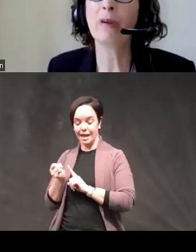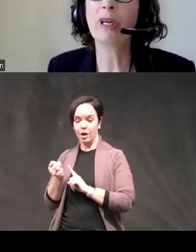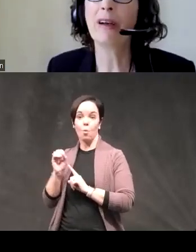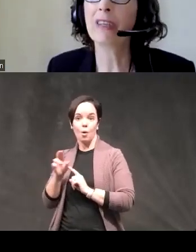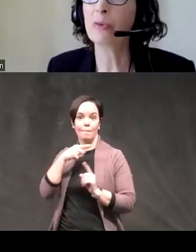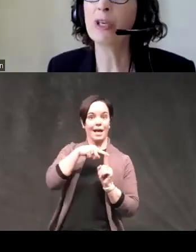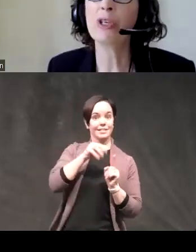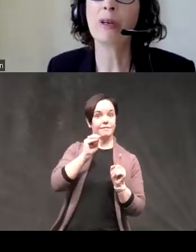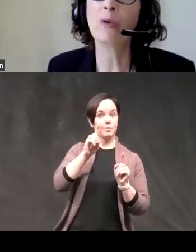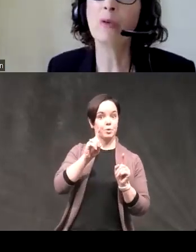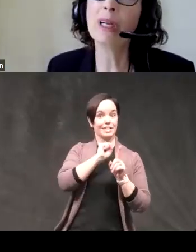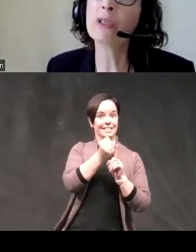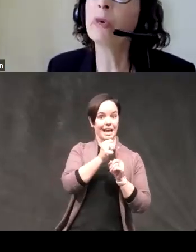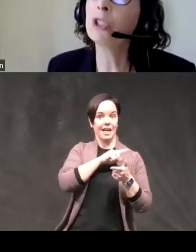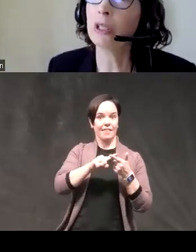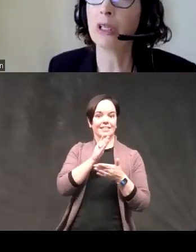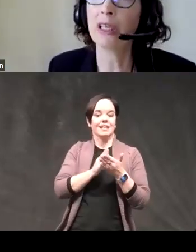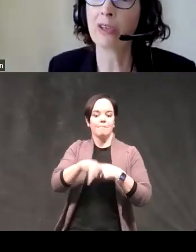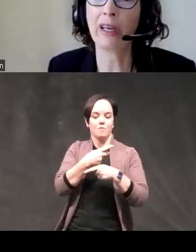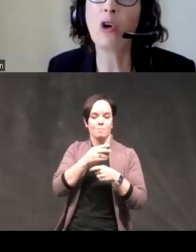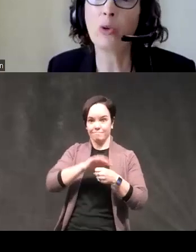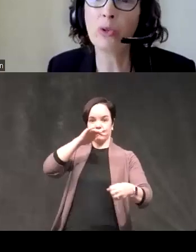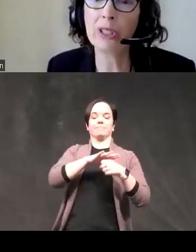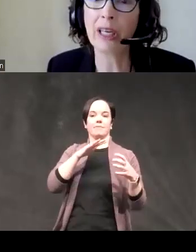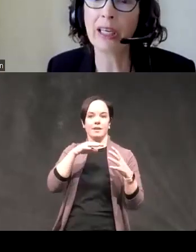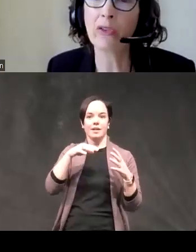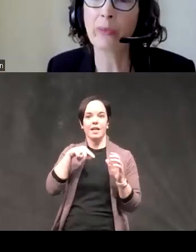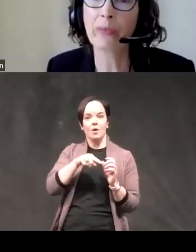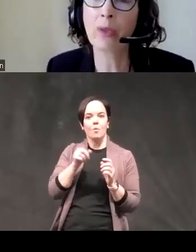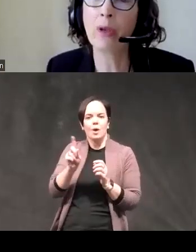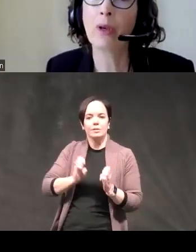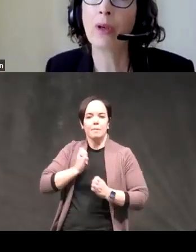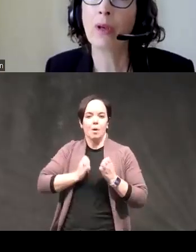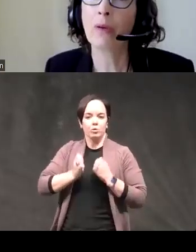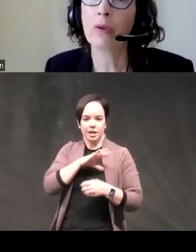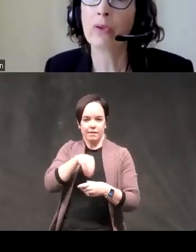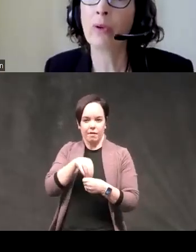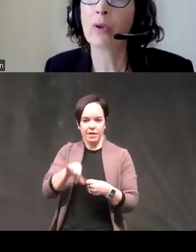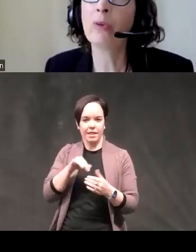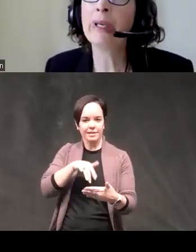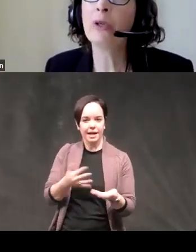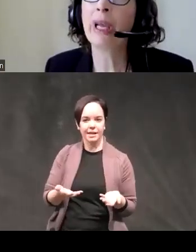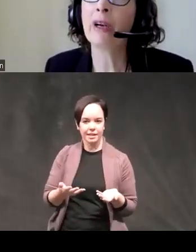of explosion well where's emotion in these kind of cold studies so could we do better